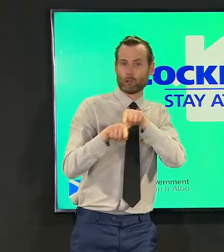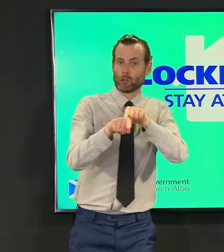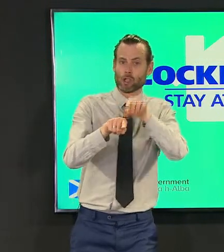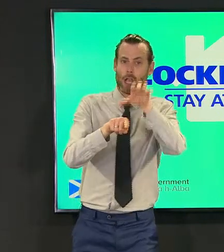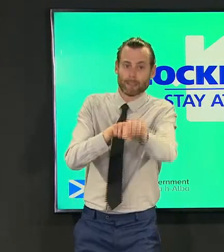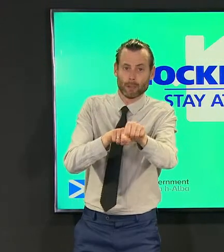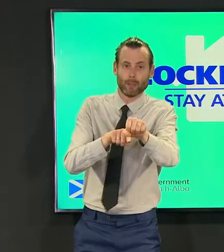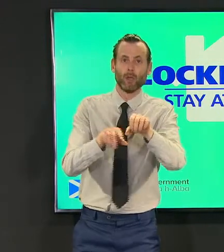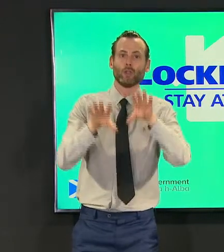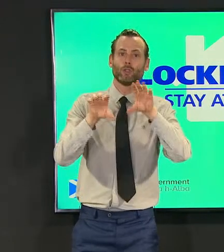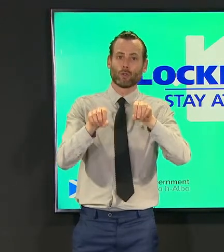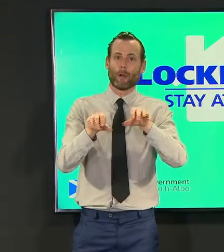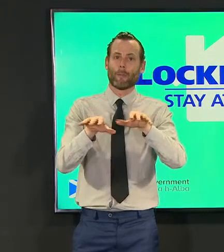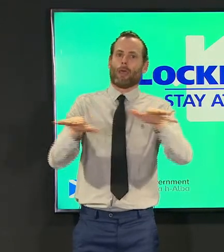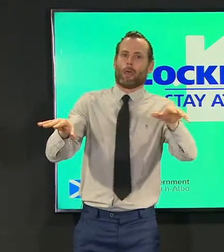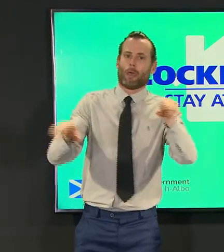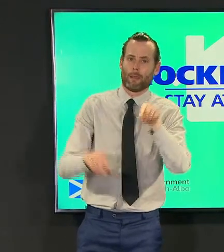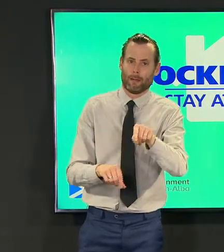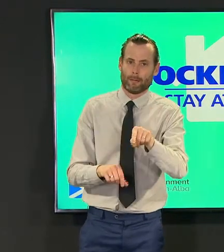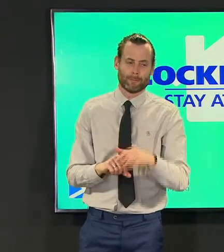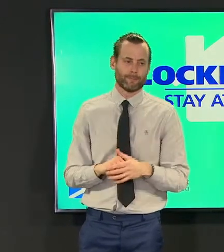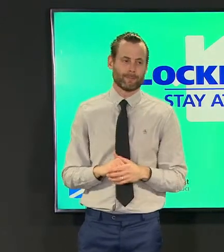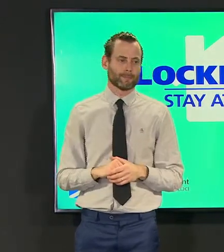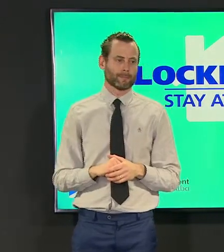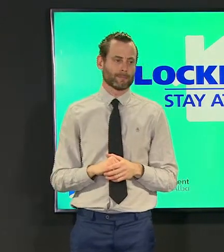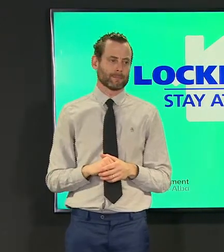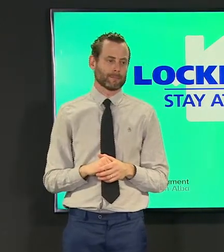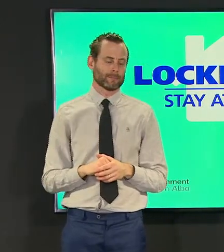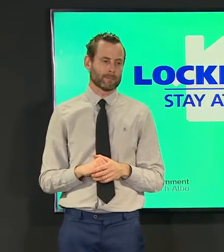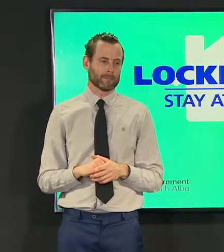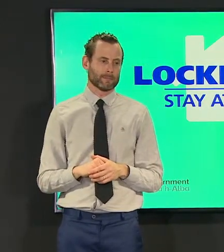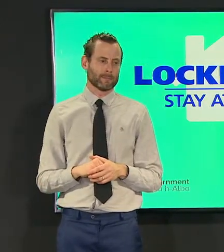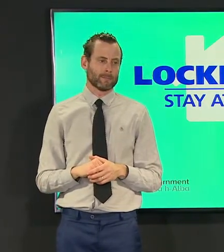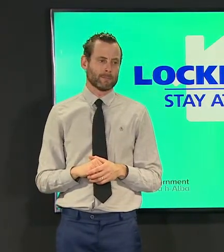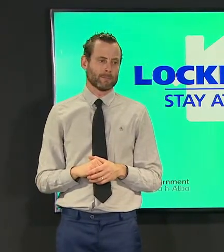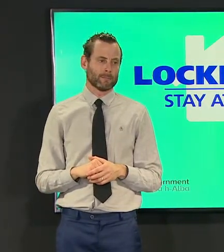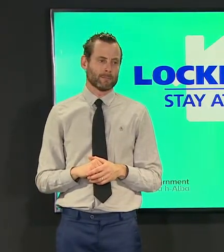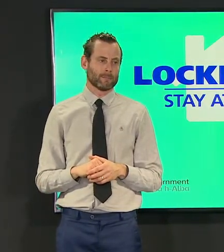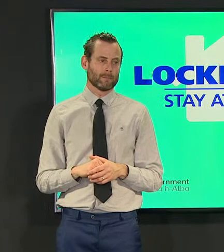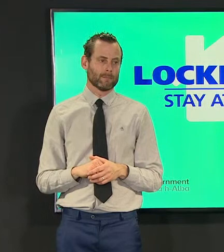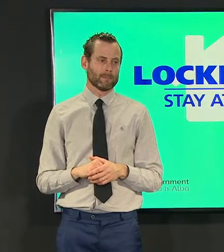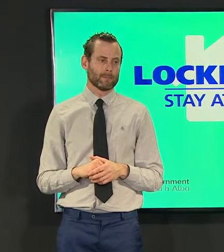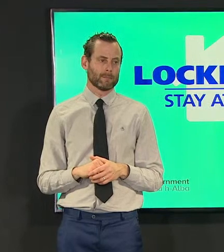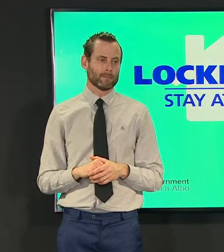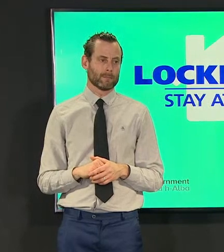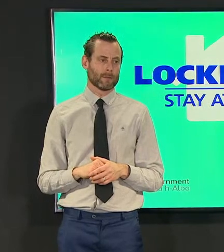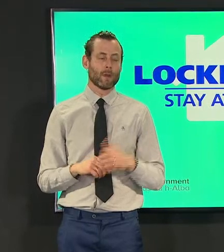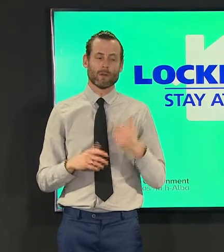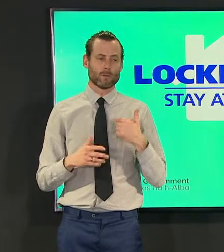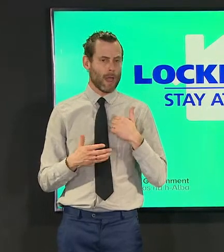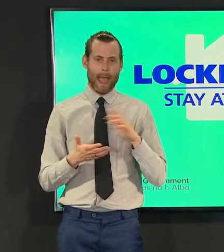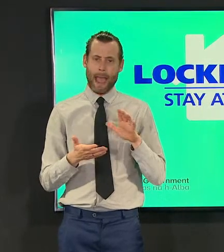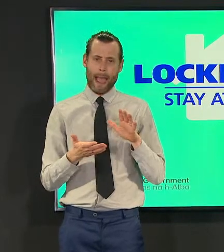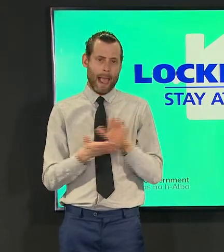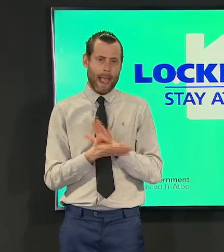order to prevent transmission and wider outbreaks and we're very happy to make sure that everyone